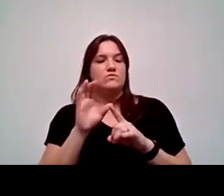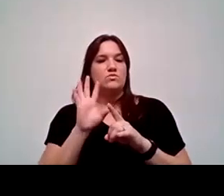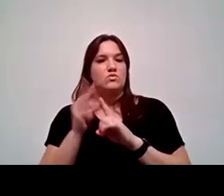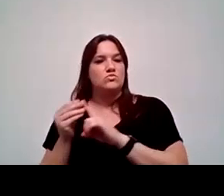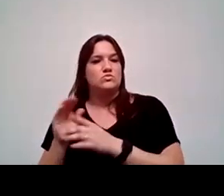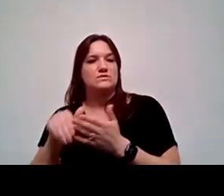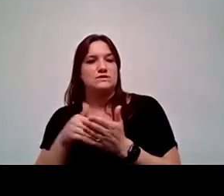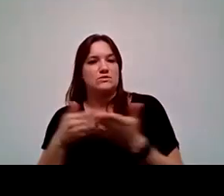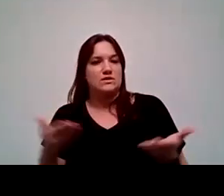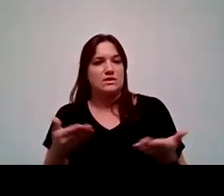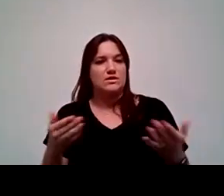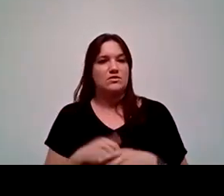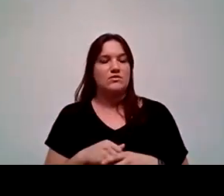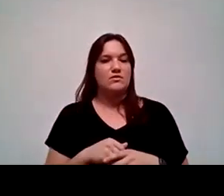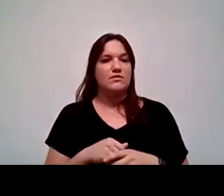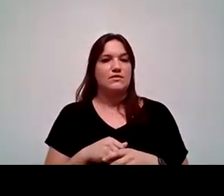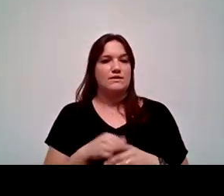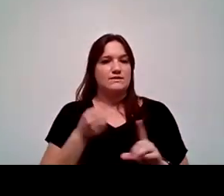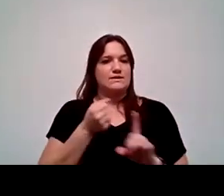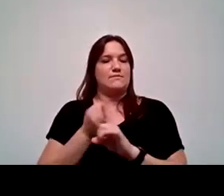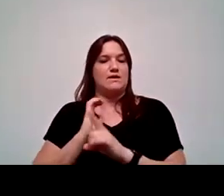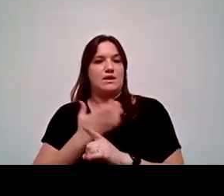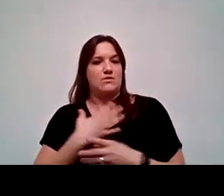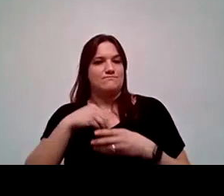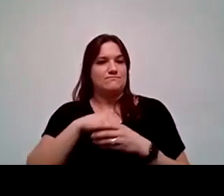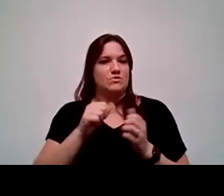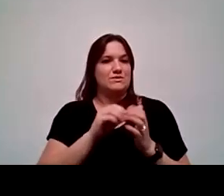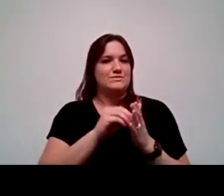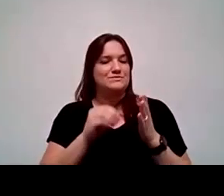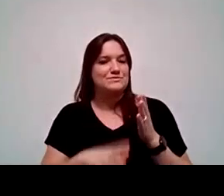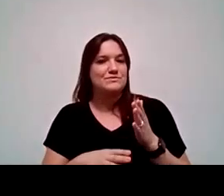and indeed impact our engagement with our students as a major factor.